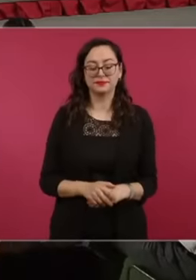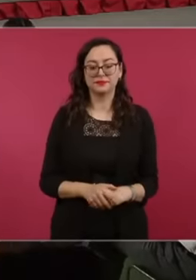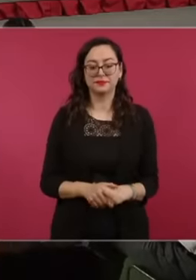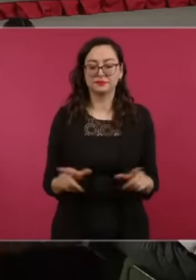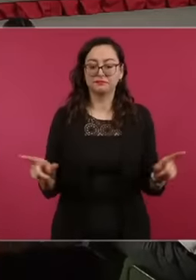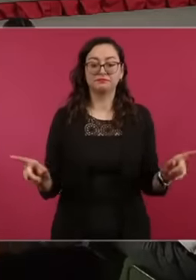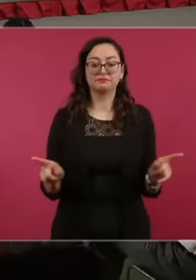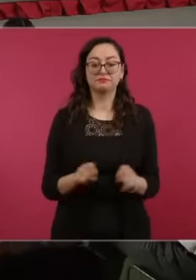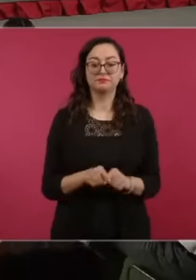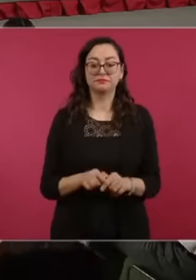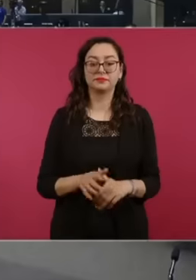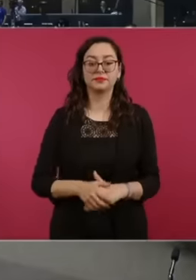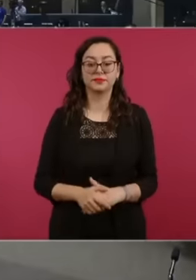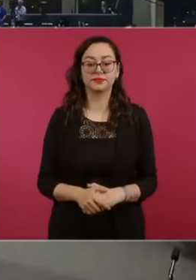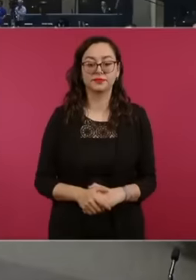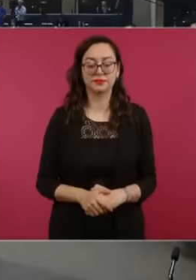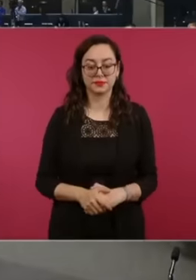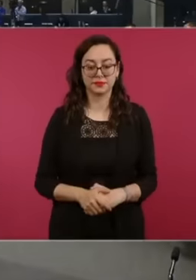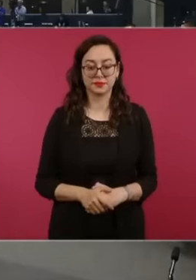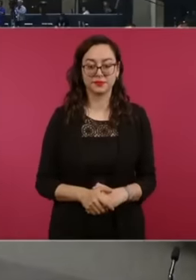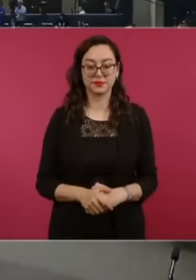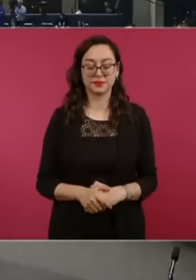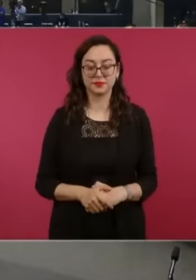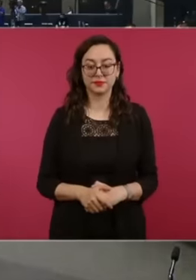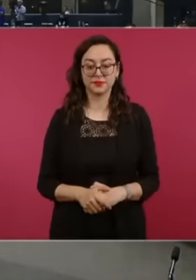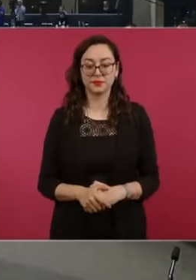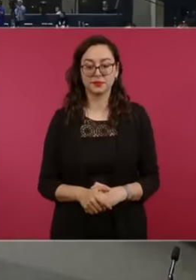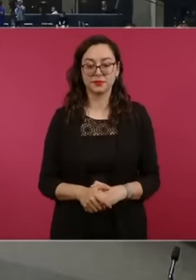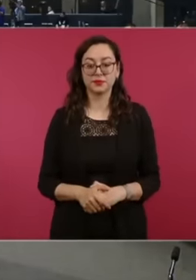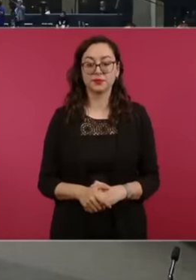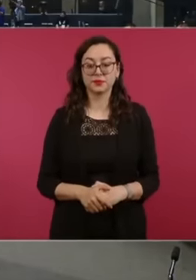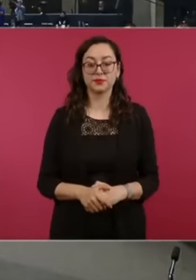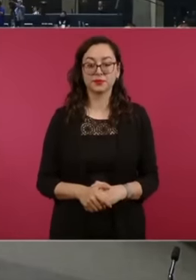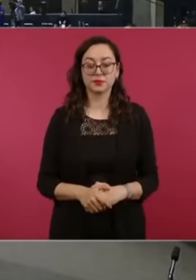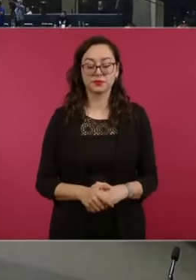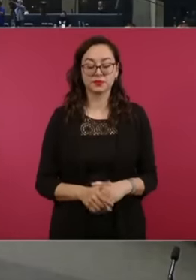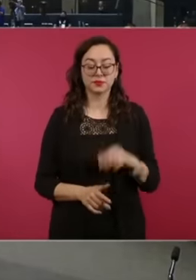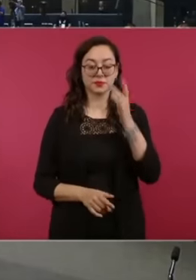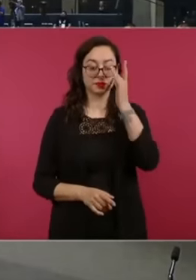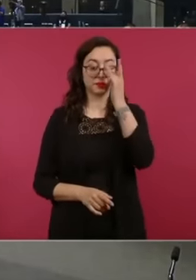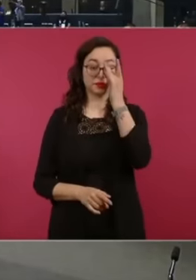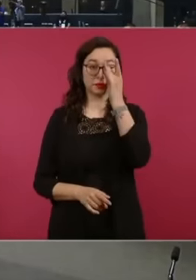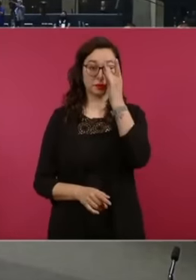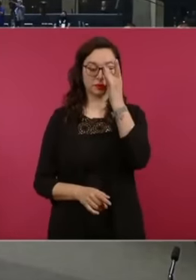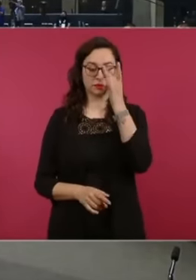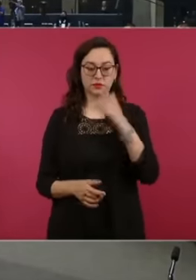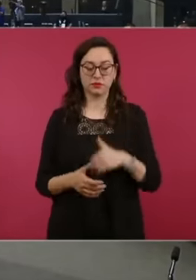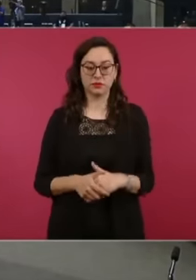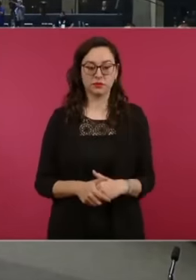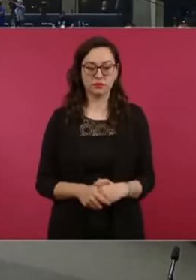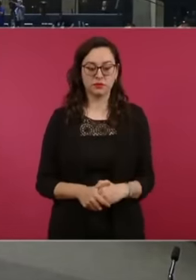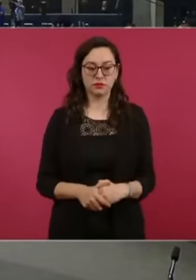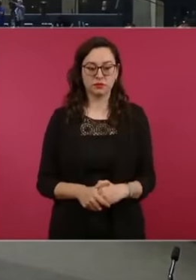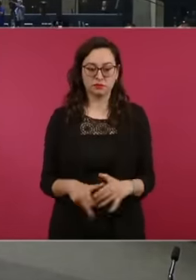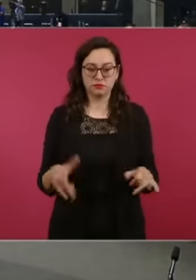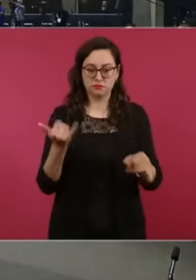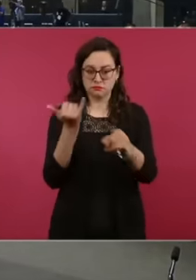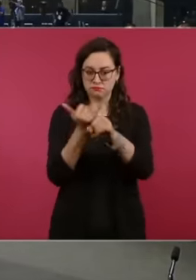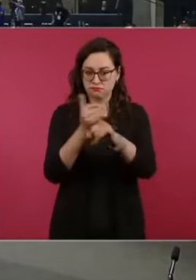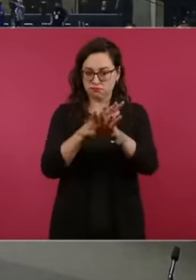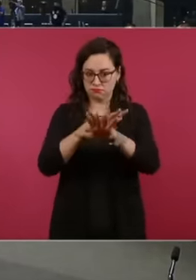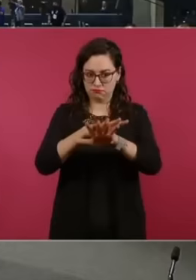Thank you very much. Well, the information in general is already there and